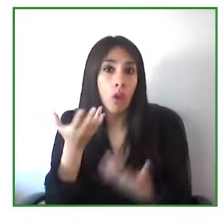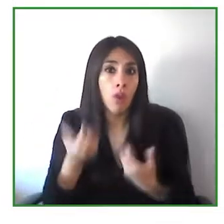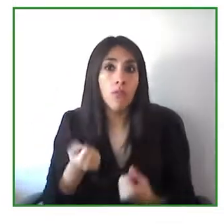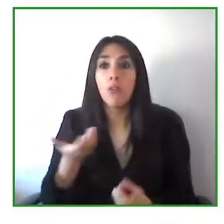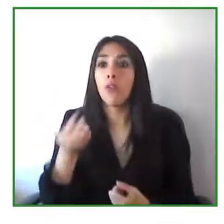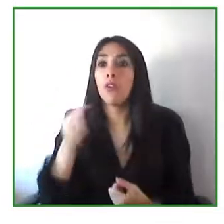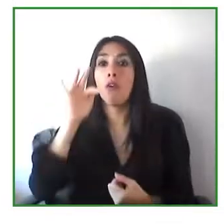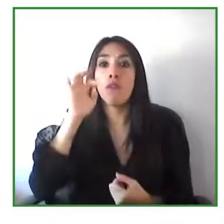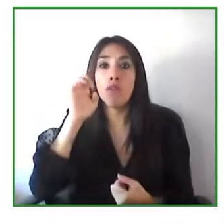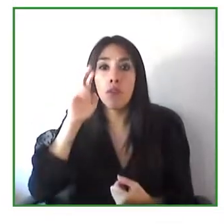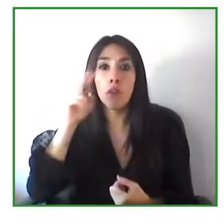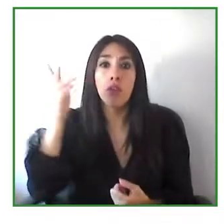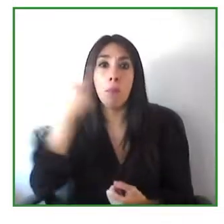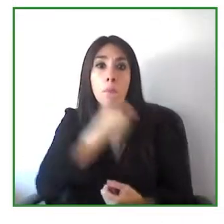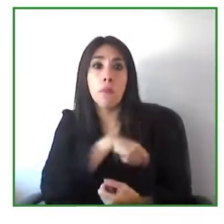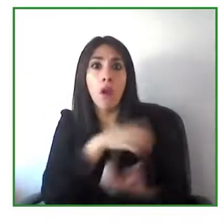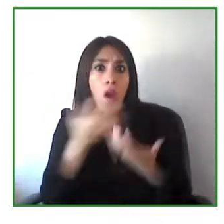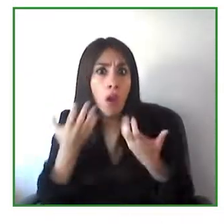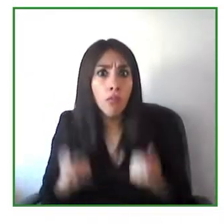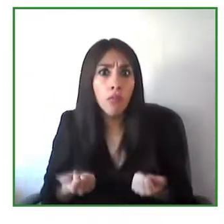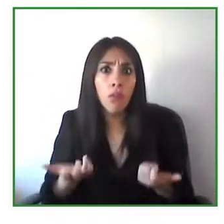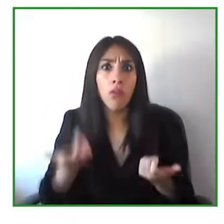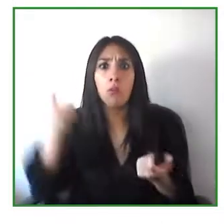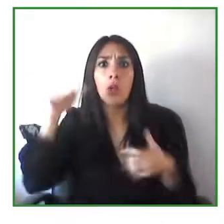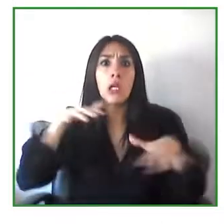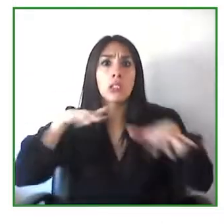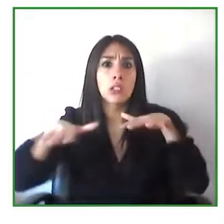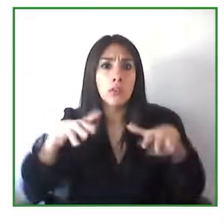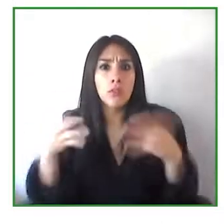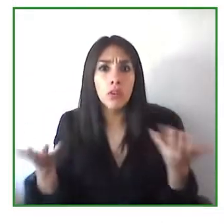in Colombia has full access free of charge to video with a